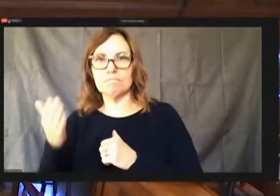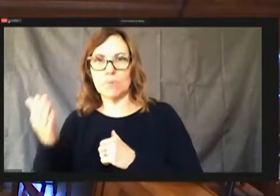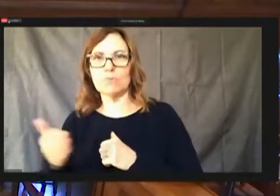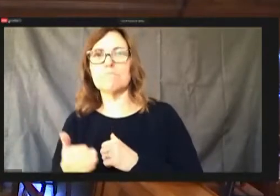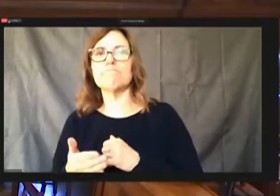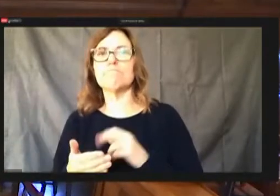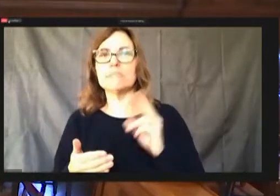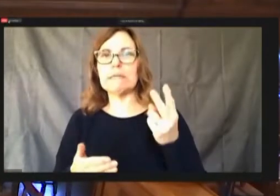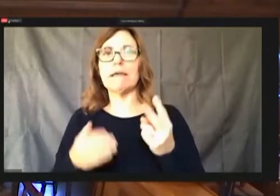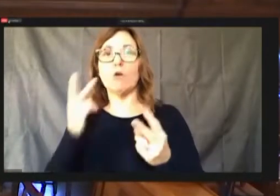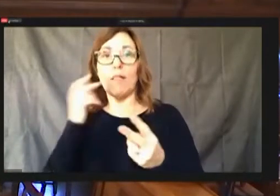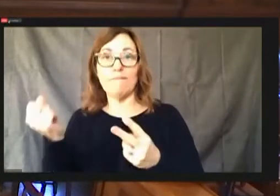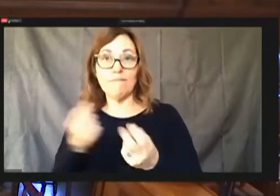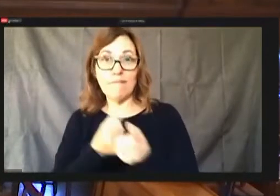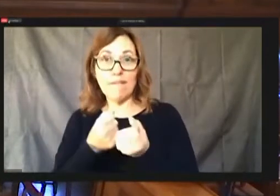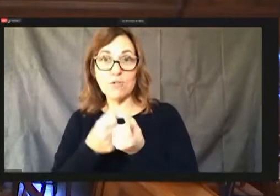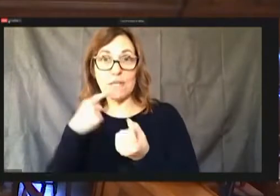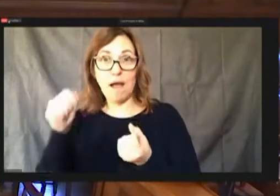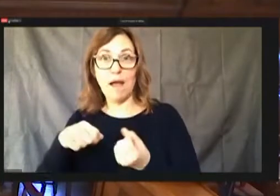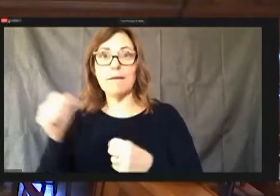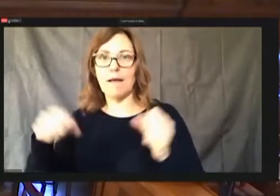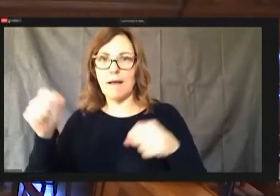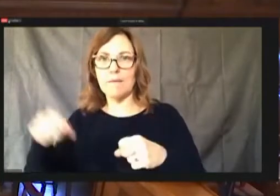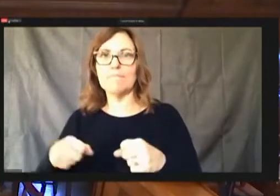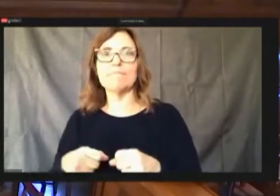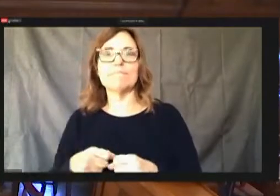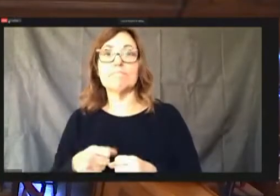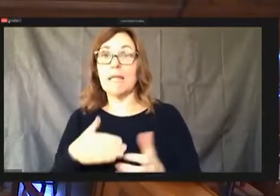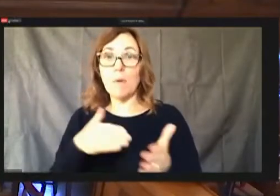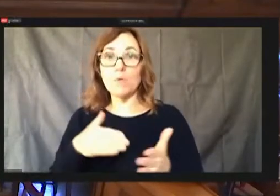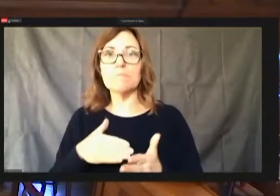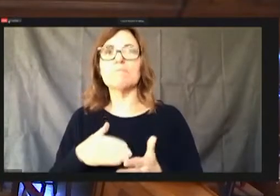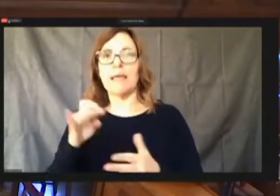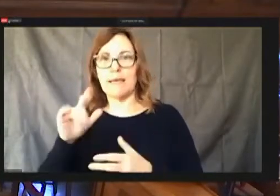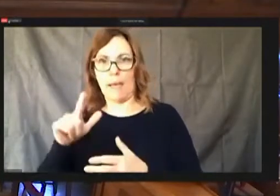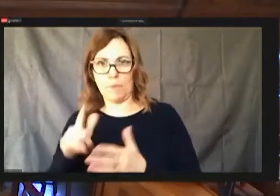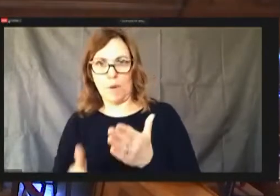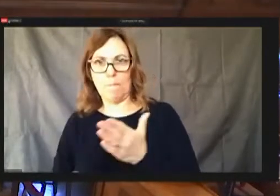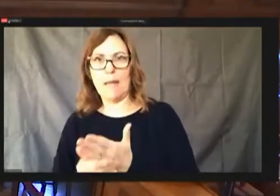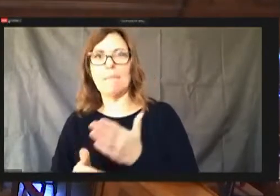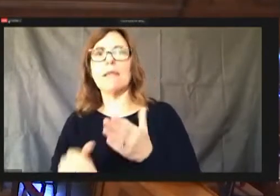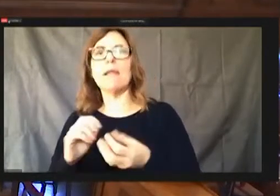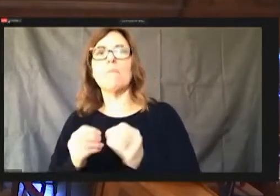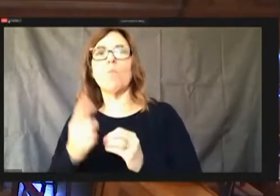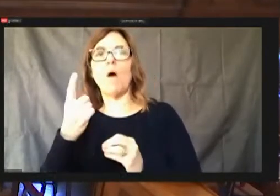Aye. operating capital Memon number one is approved, capital amendment number two.